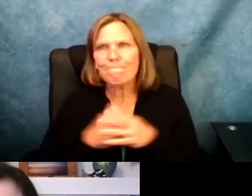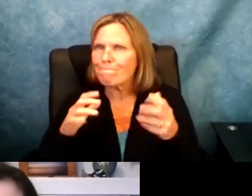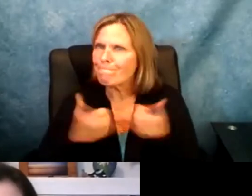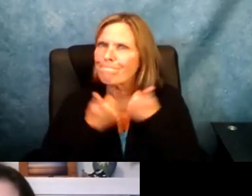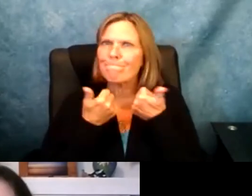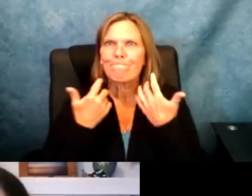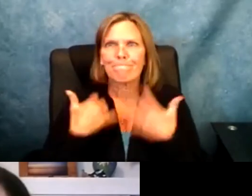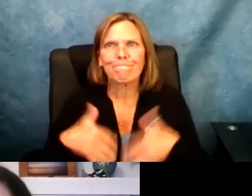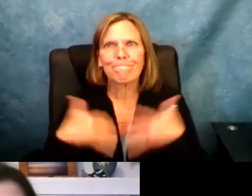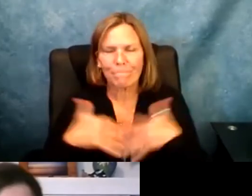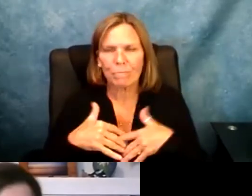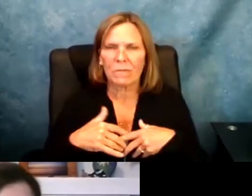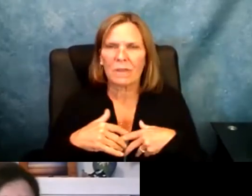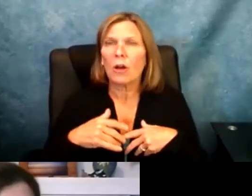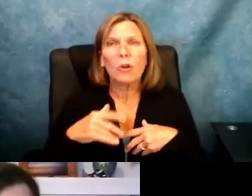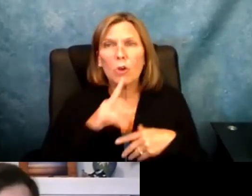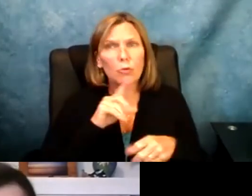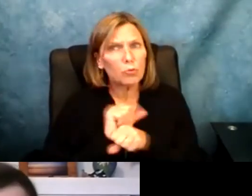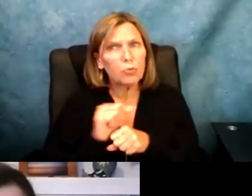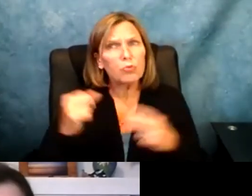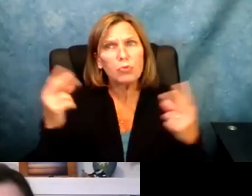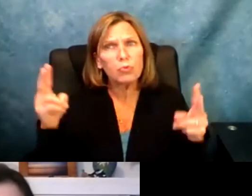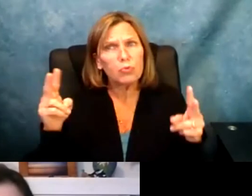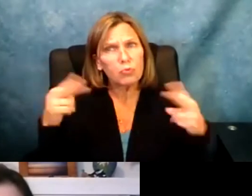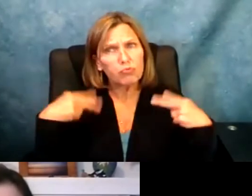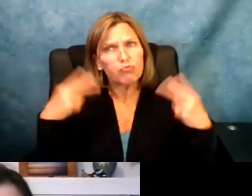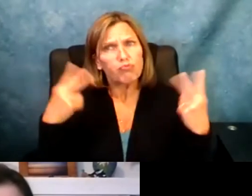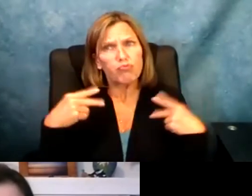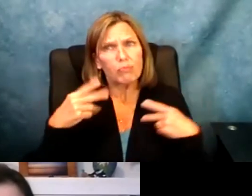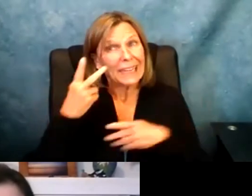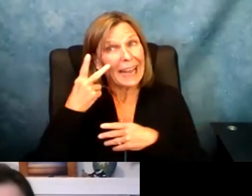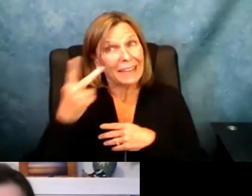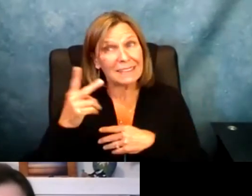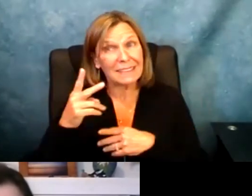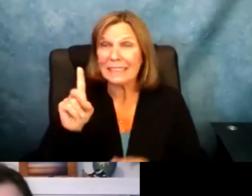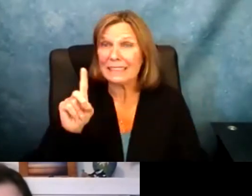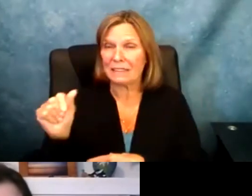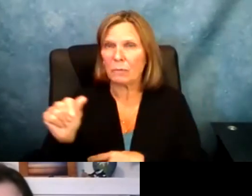challenging at times. Very, very challenging I will say. Even though mine is